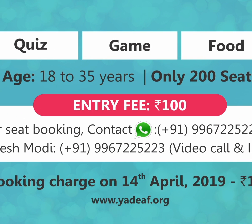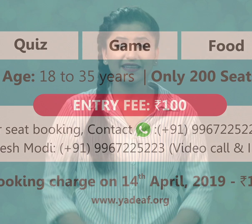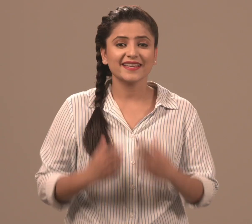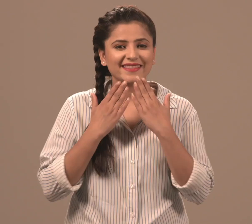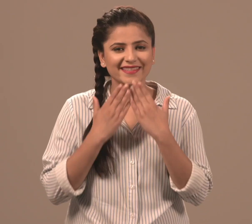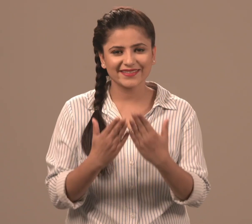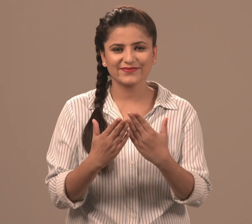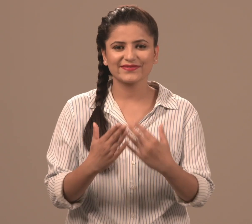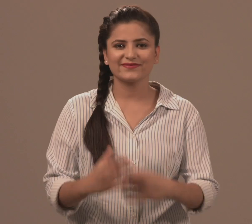Thank You!